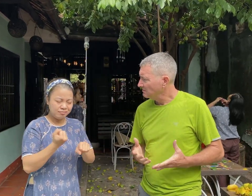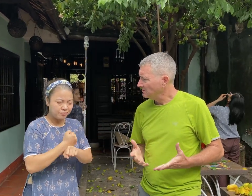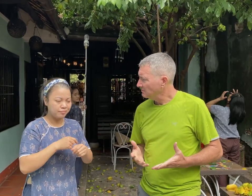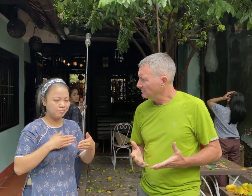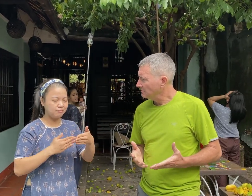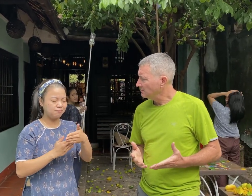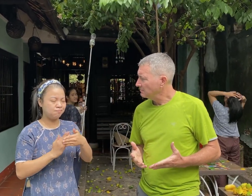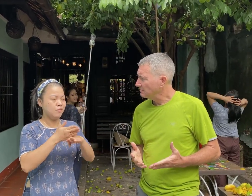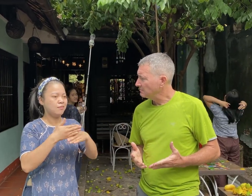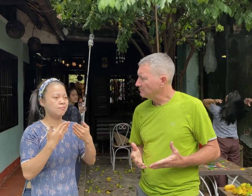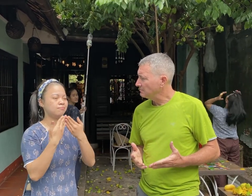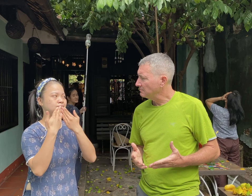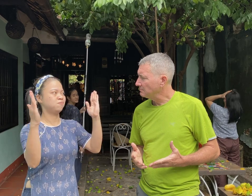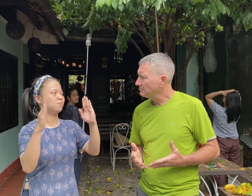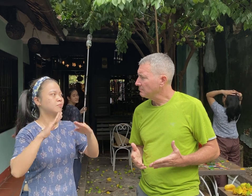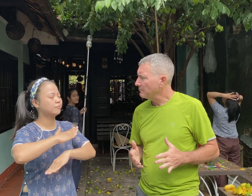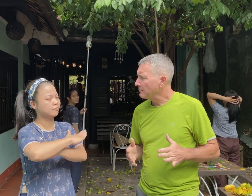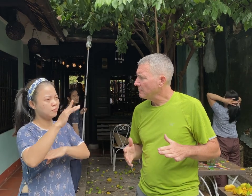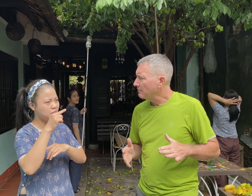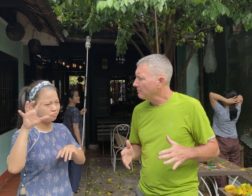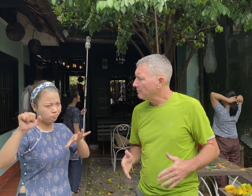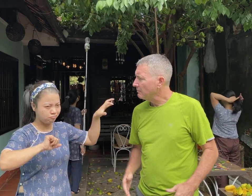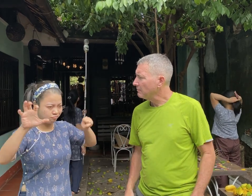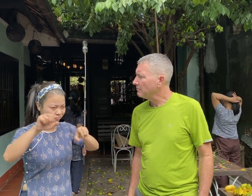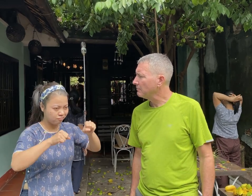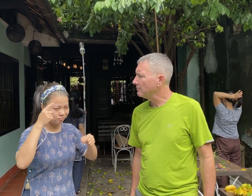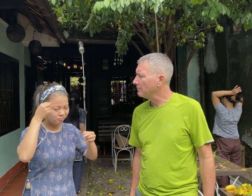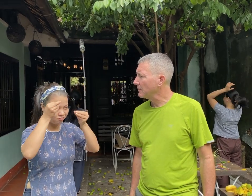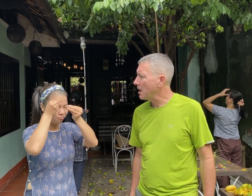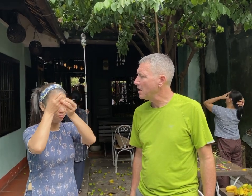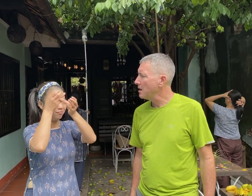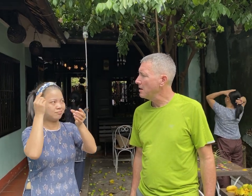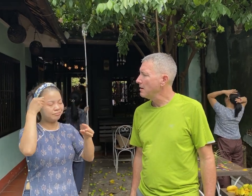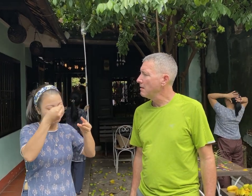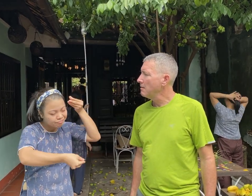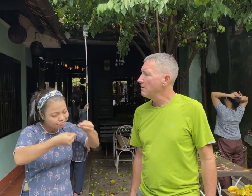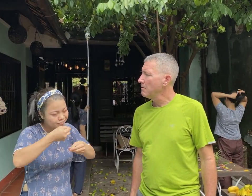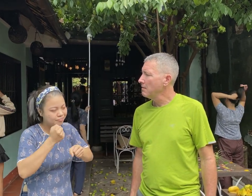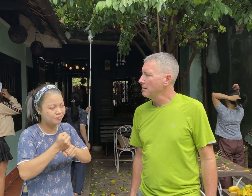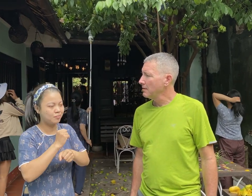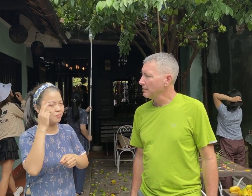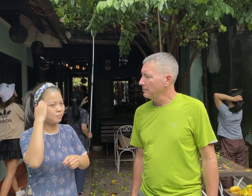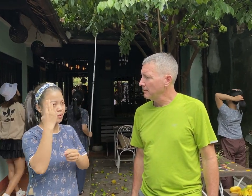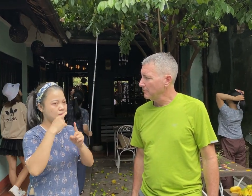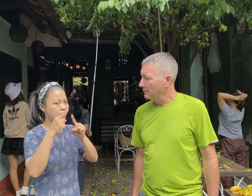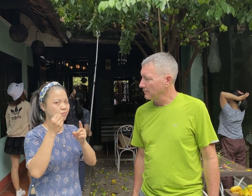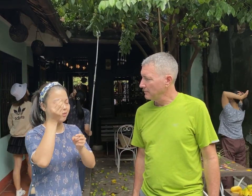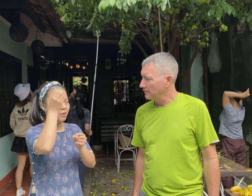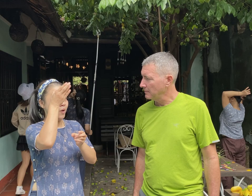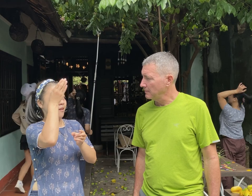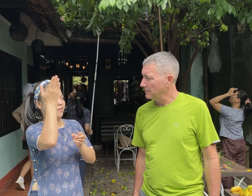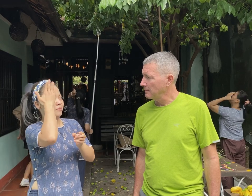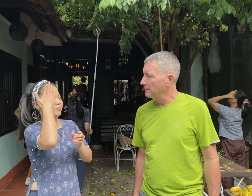We stay strong and learn a lot doing the business. We work hard with different experiences. We have learned from different situations